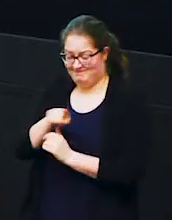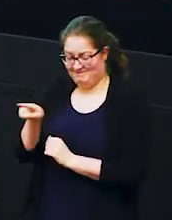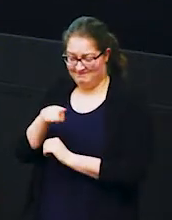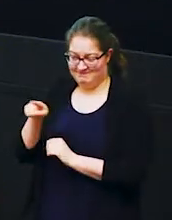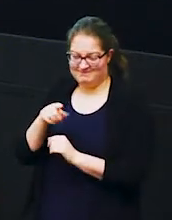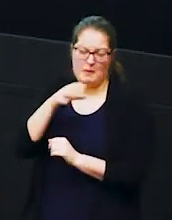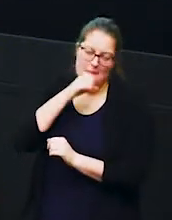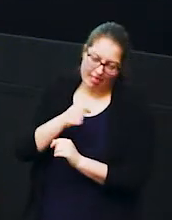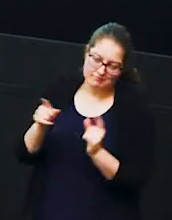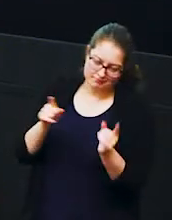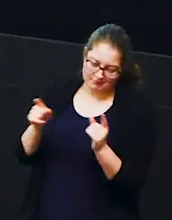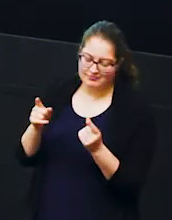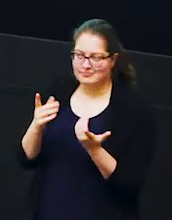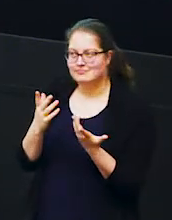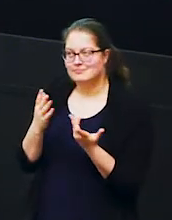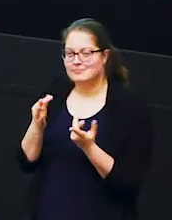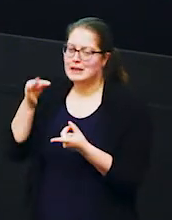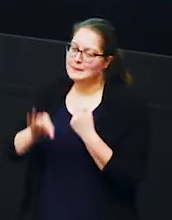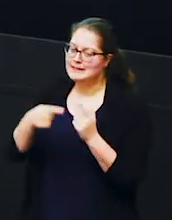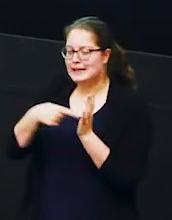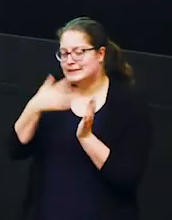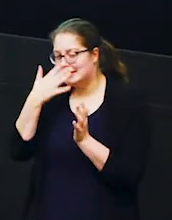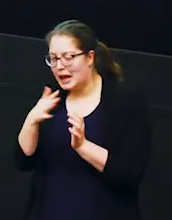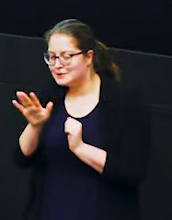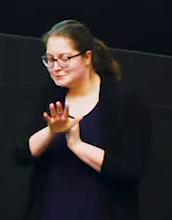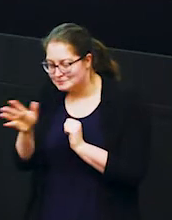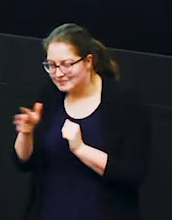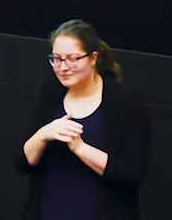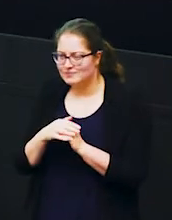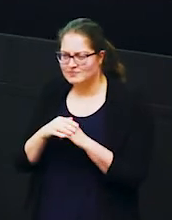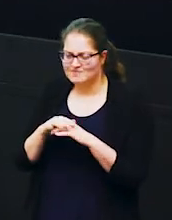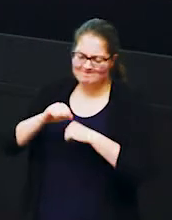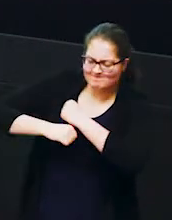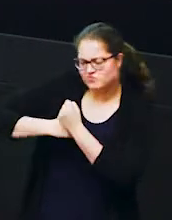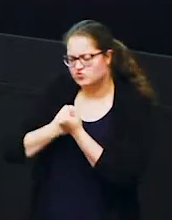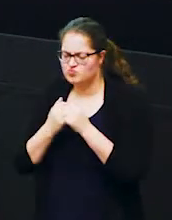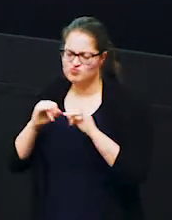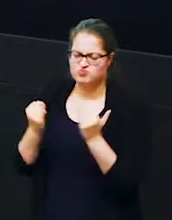males particularly teenage males okay they do lots of wrestling maybe like maybe like your older